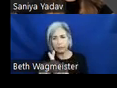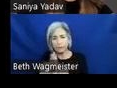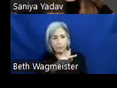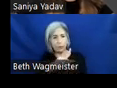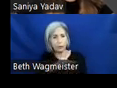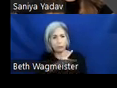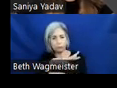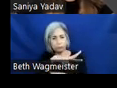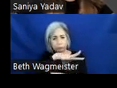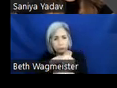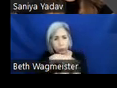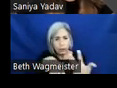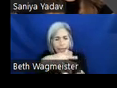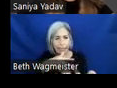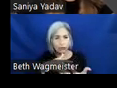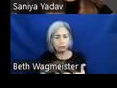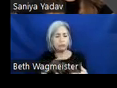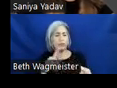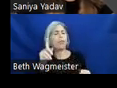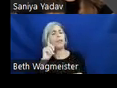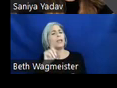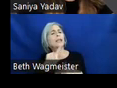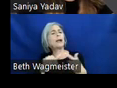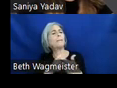Let's look at what considerations we can make while building our personas.